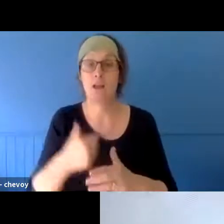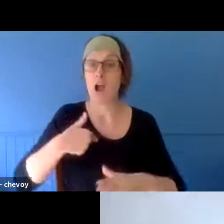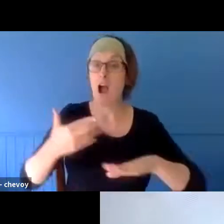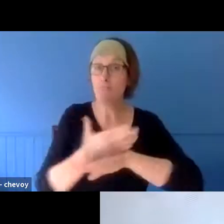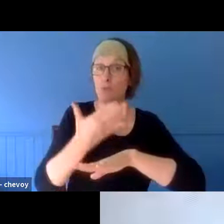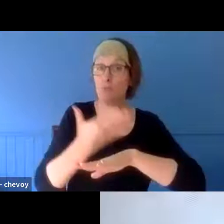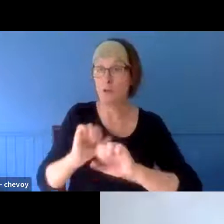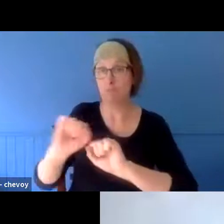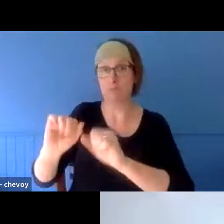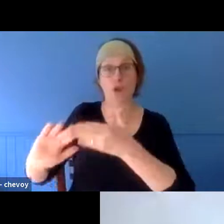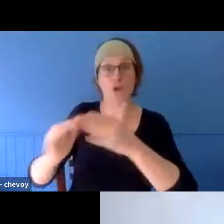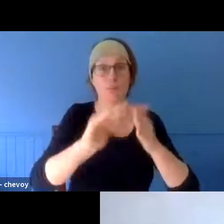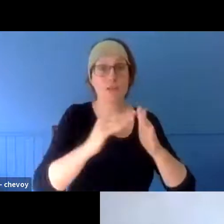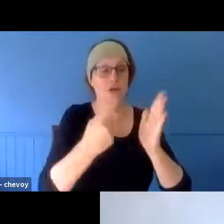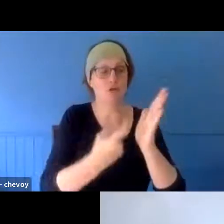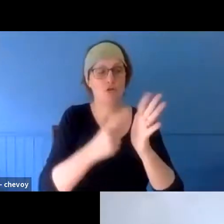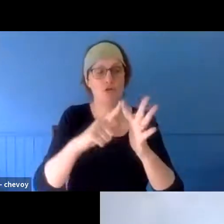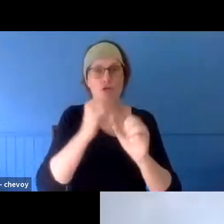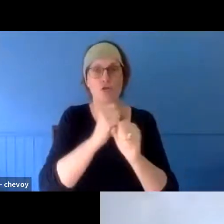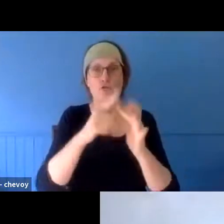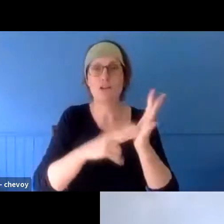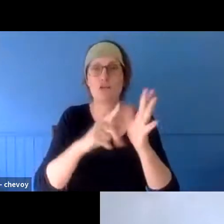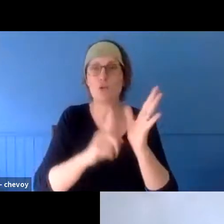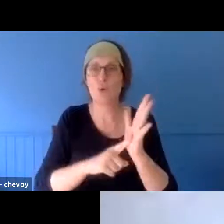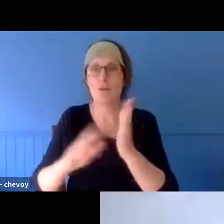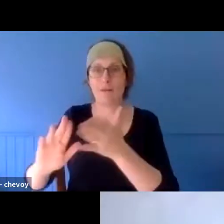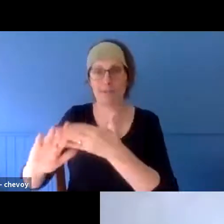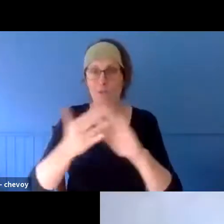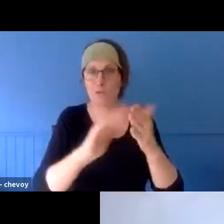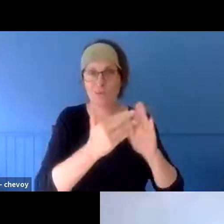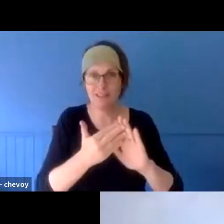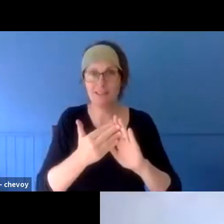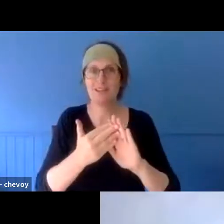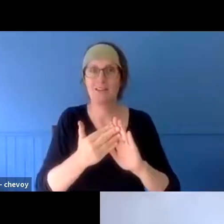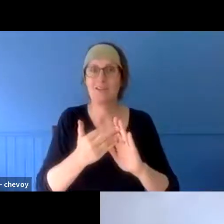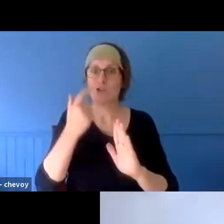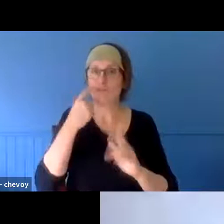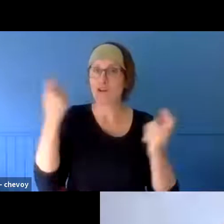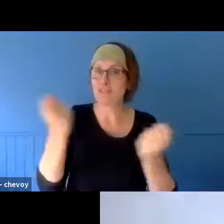community. I'd been working there already to try to celebrate the